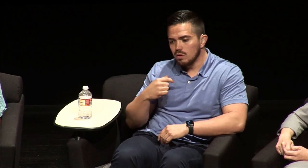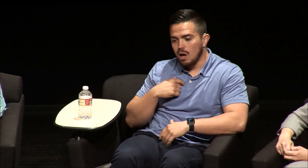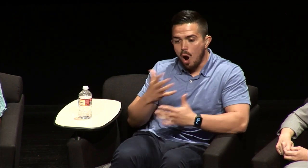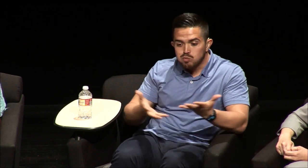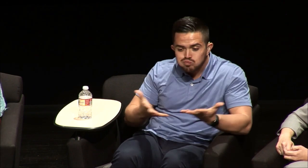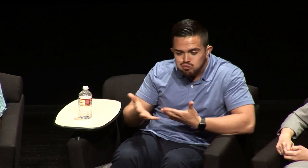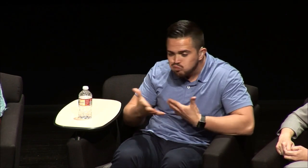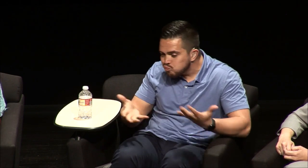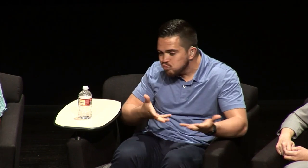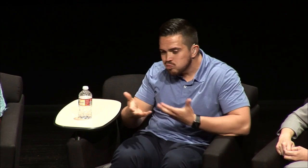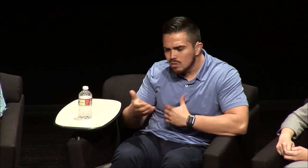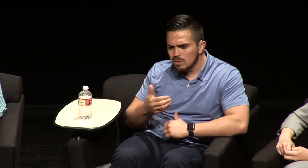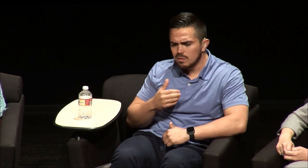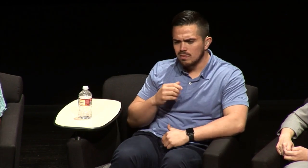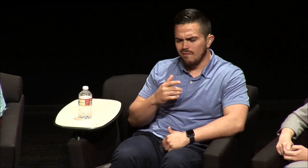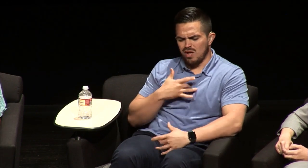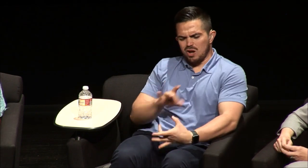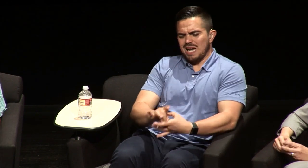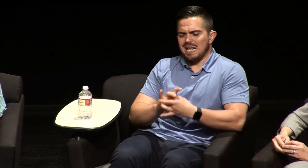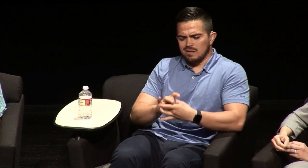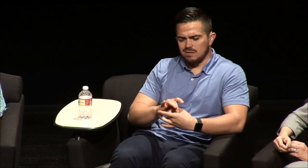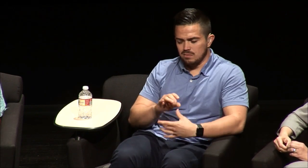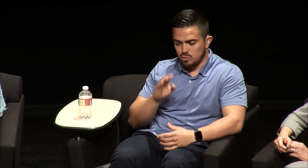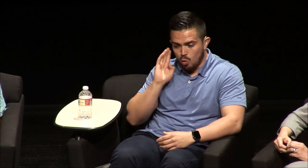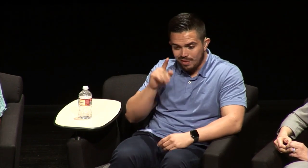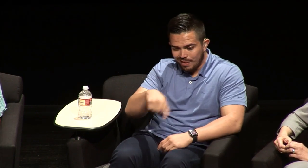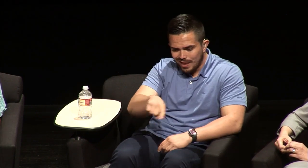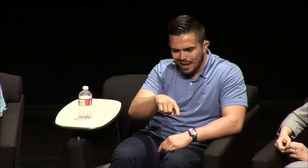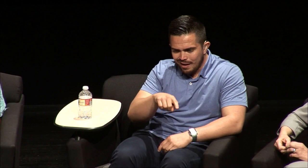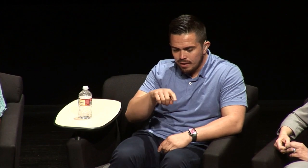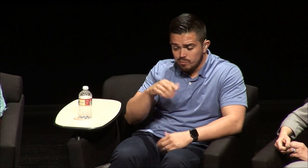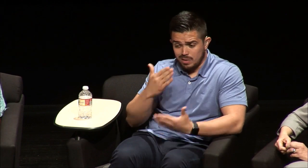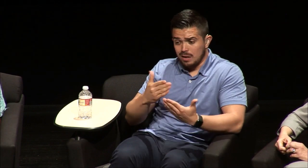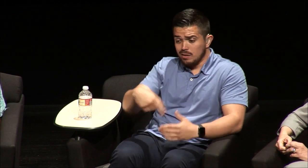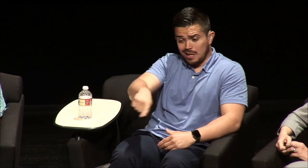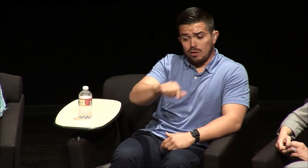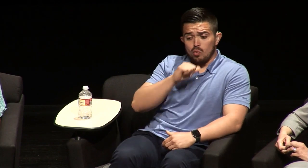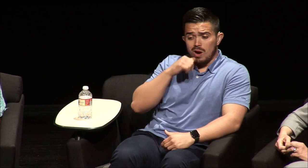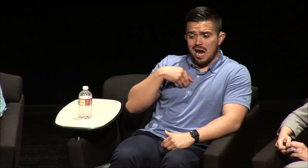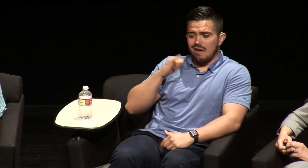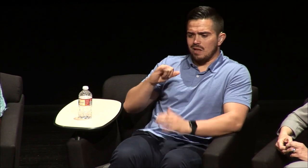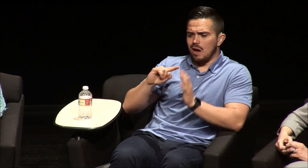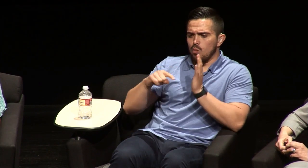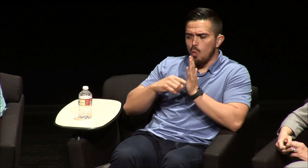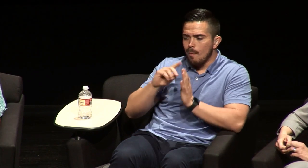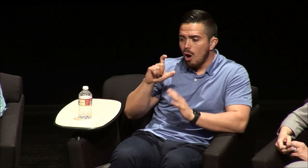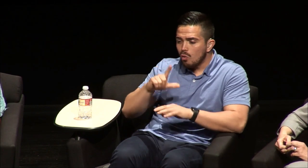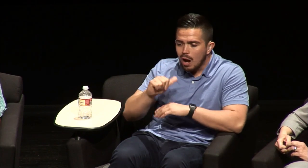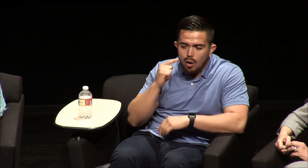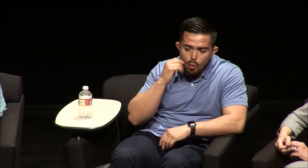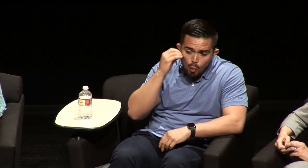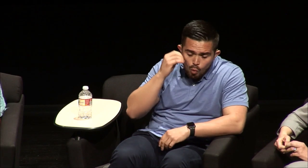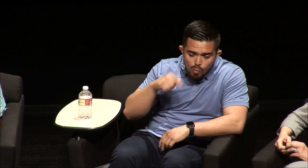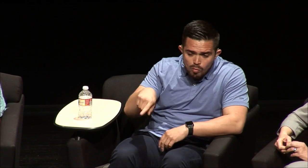language growth and I'm able to you know communicate with them and feel really connected with them and I know that maybe perhaps they don't have that role